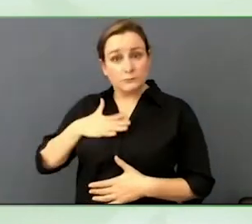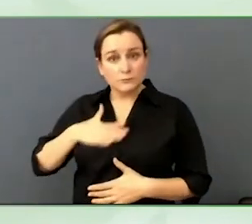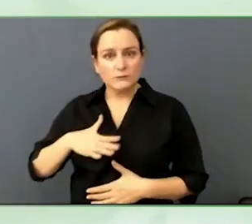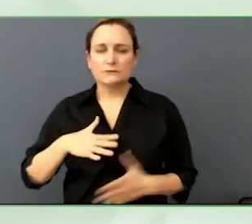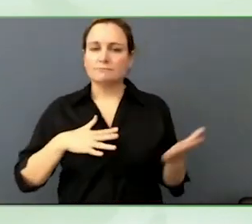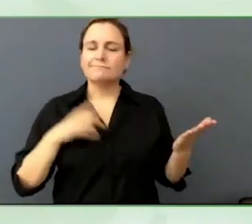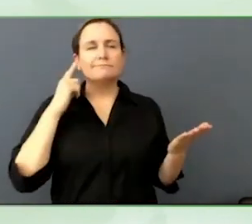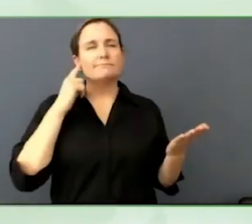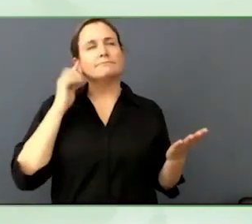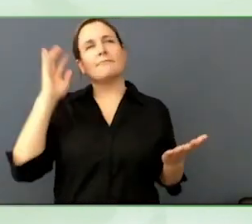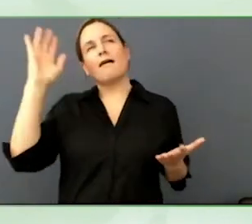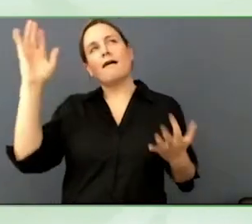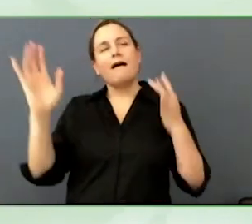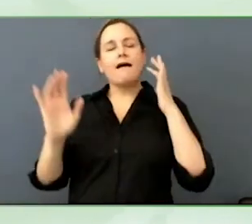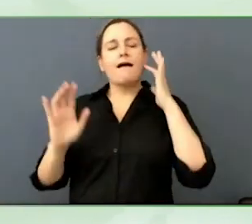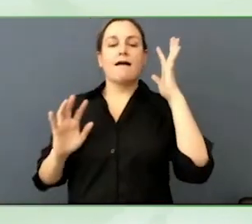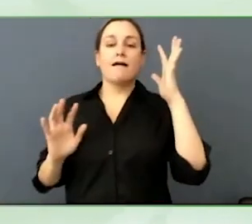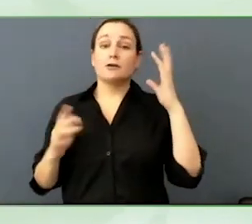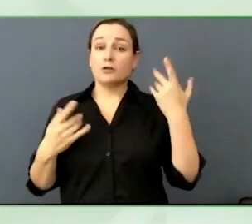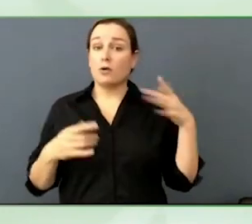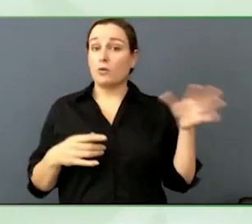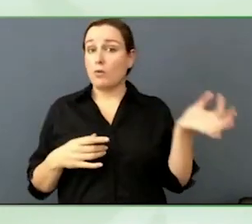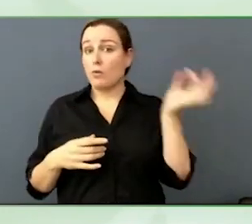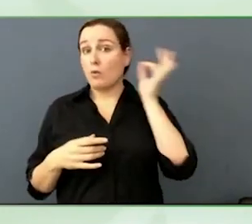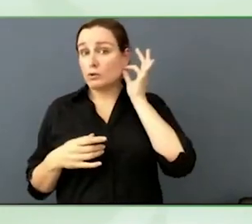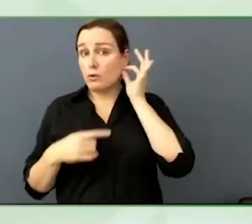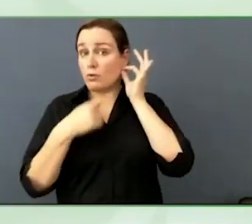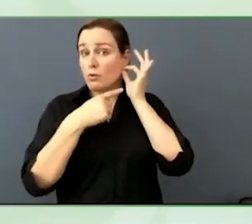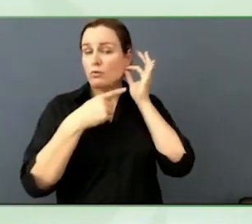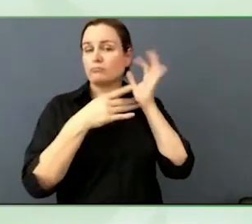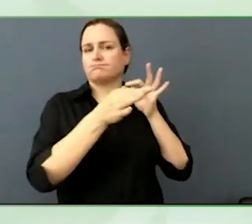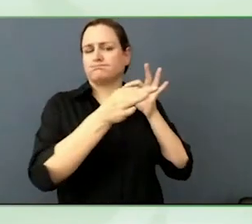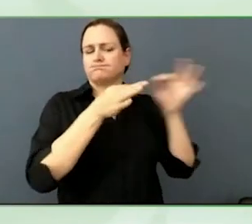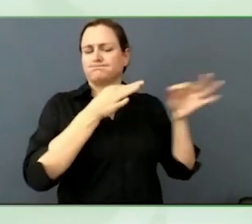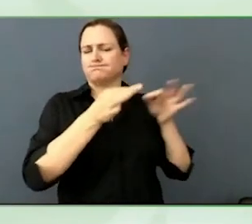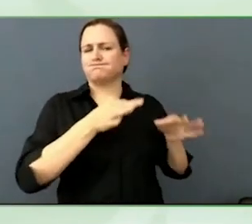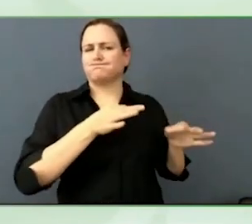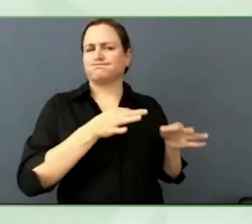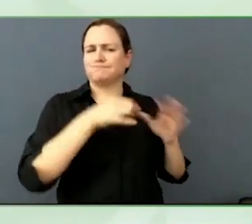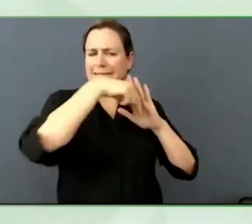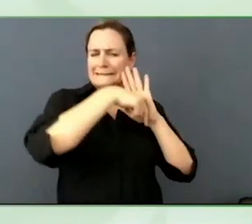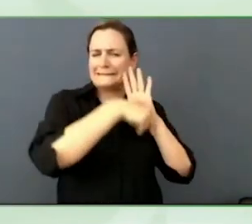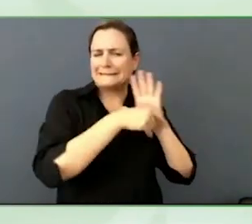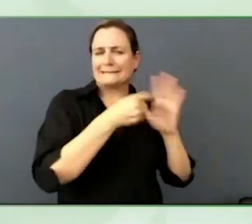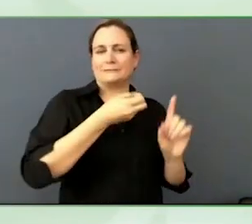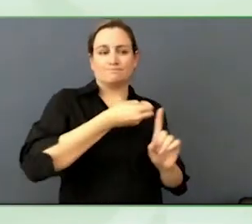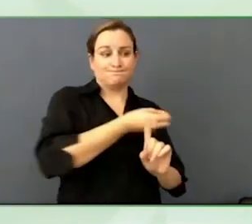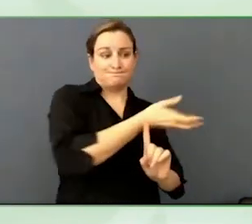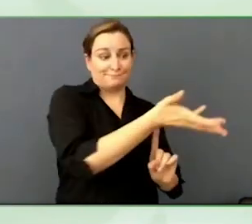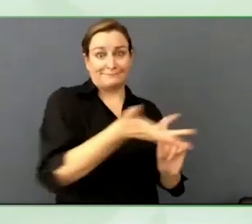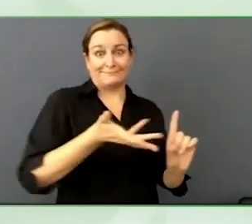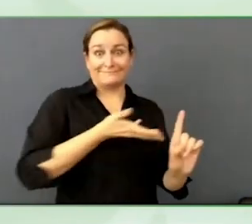I think audio description is going to be an area that will be natural.